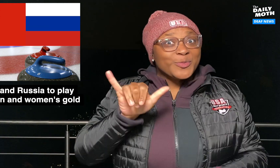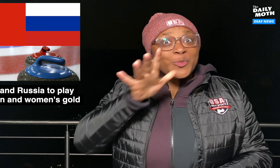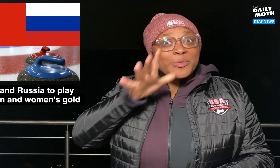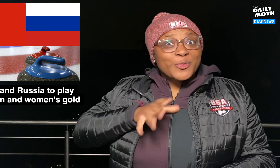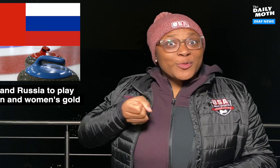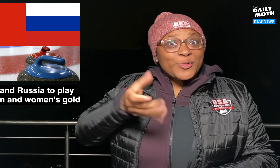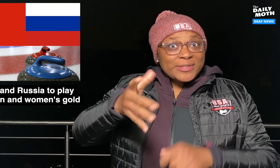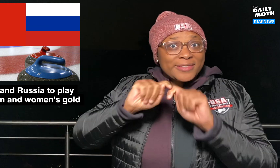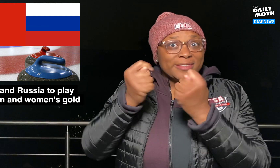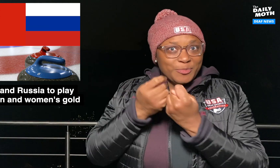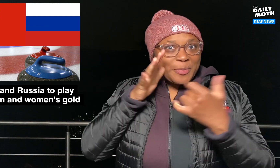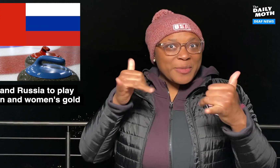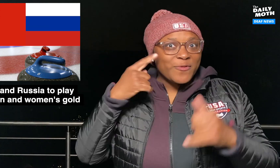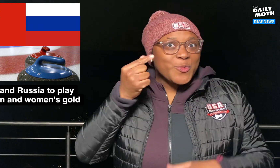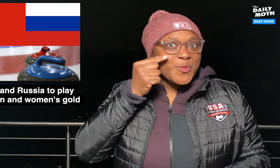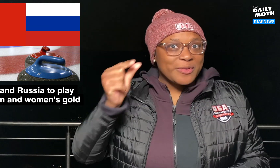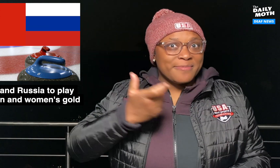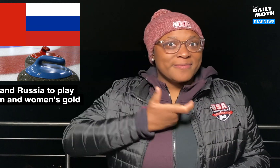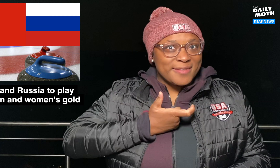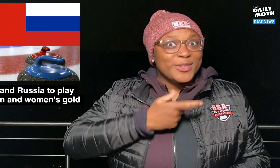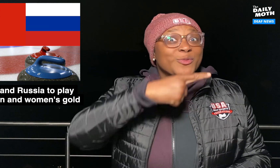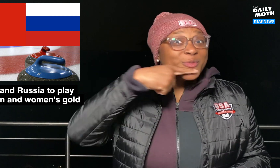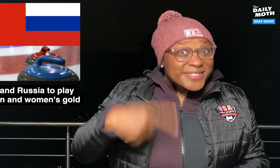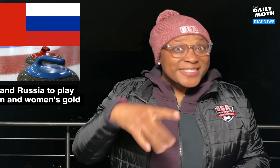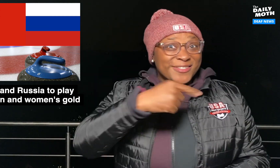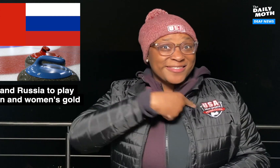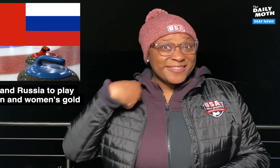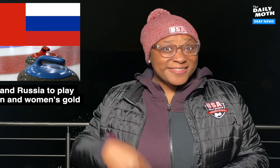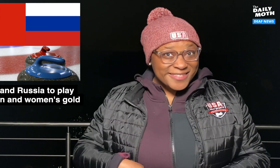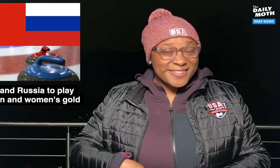Also, the women’s curling teams that will be playing for the gold medal, Russia and China!